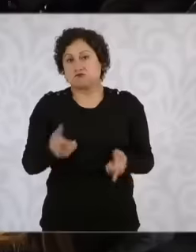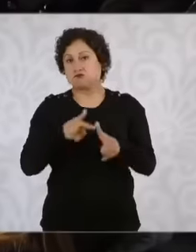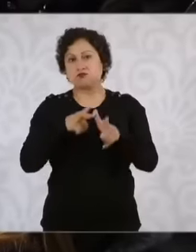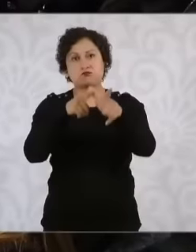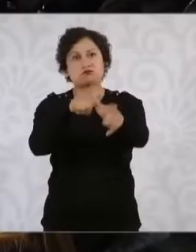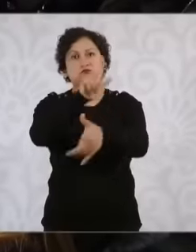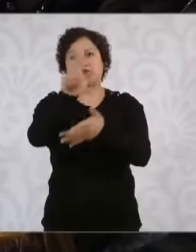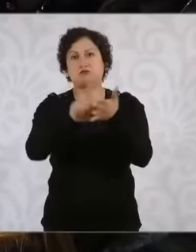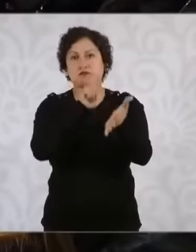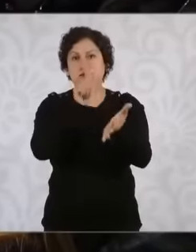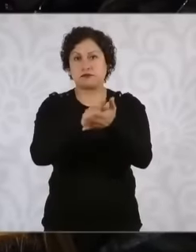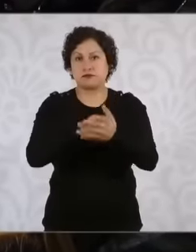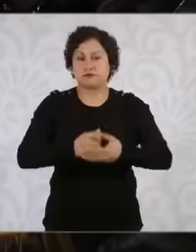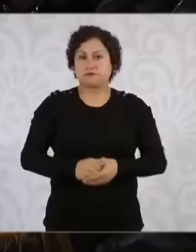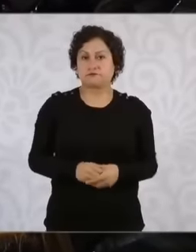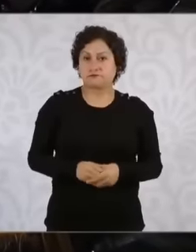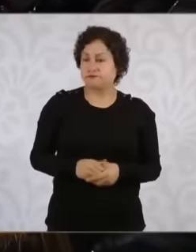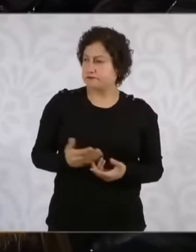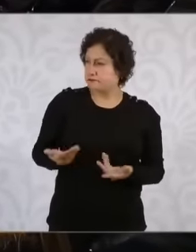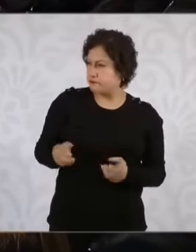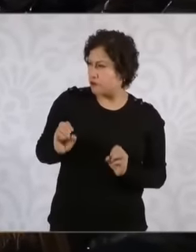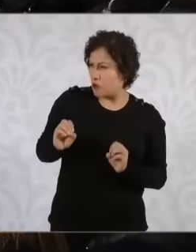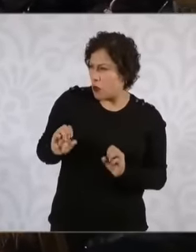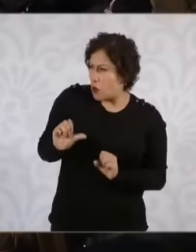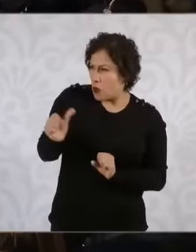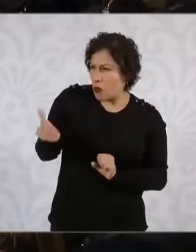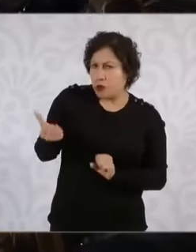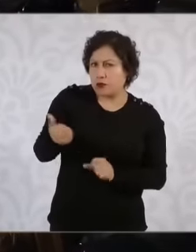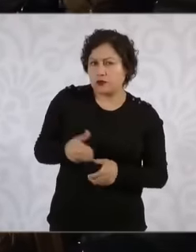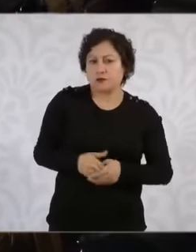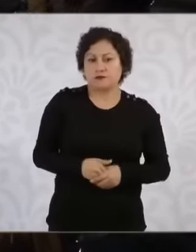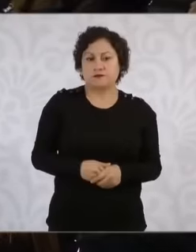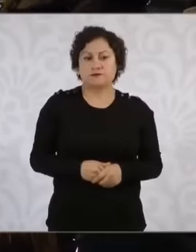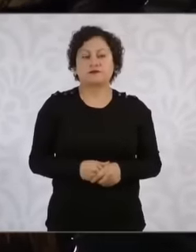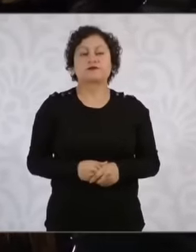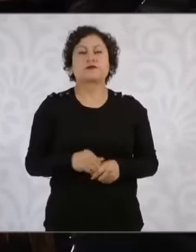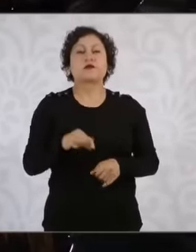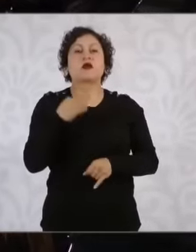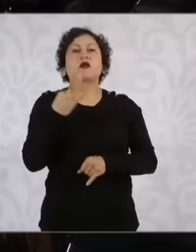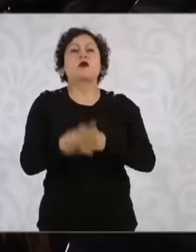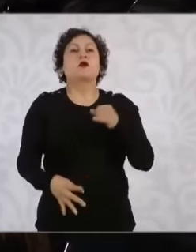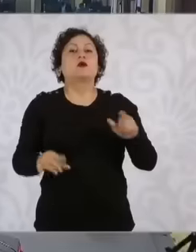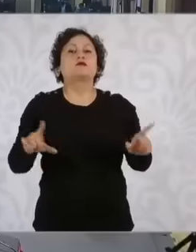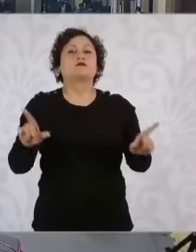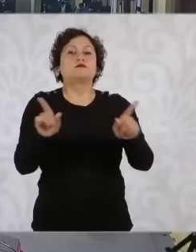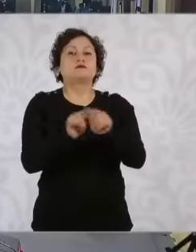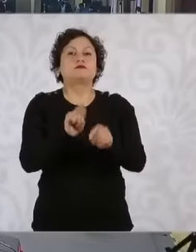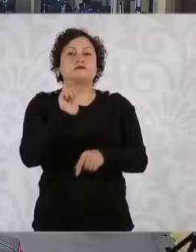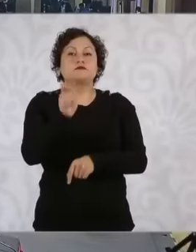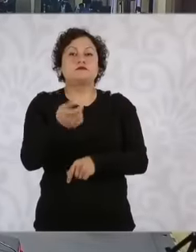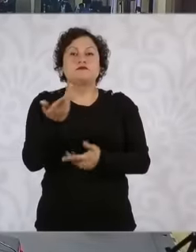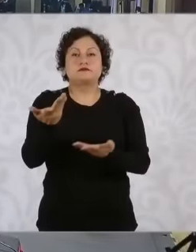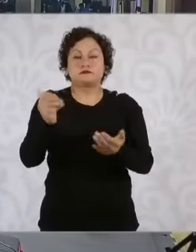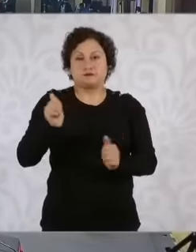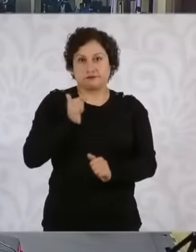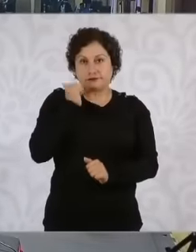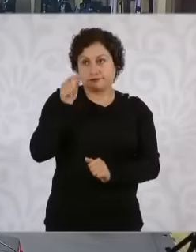some other one to finish, doctor. Taking advantage of the fact that your health center is here, we told